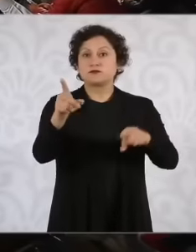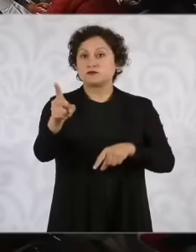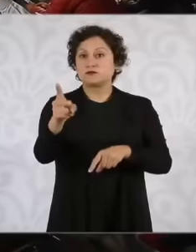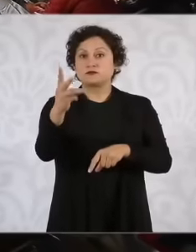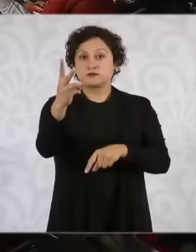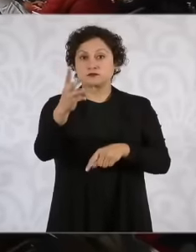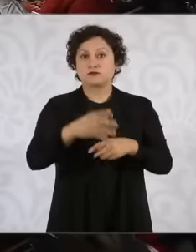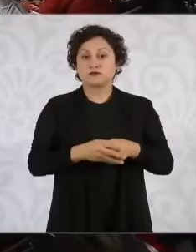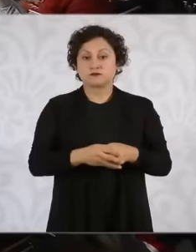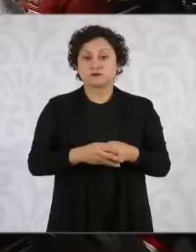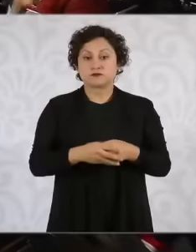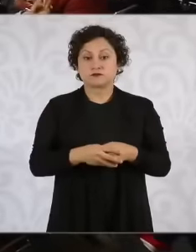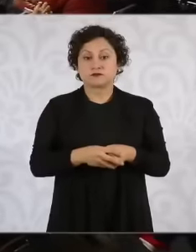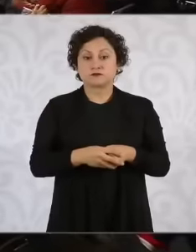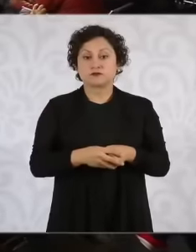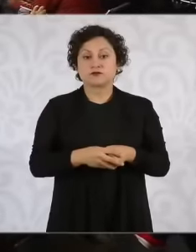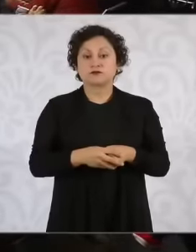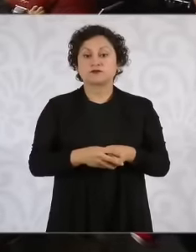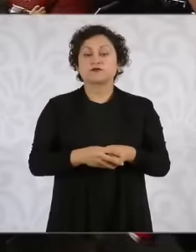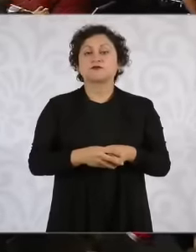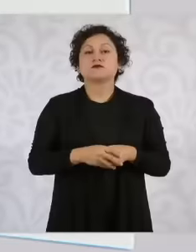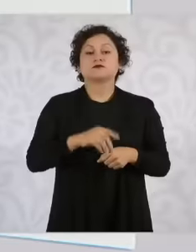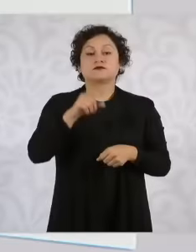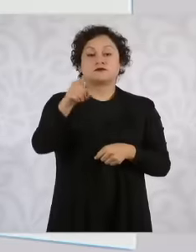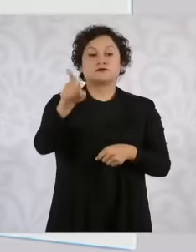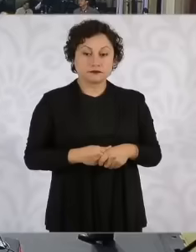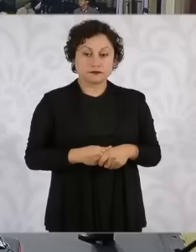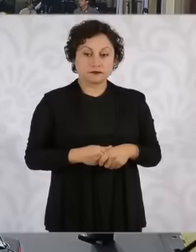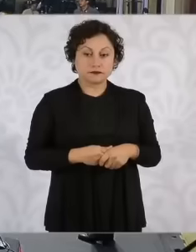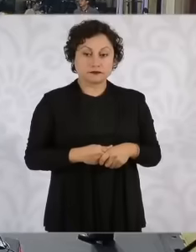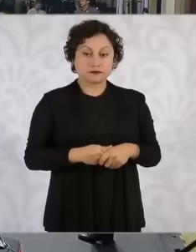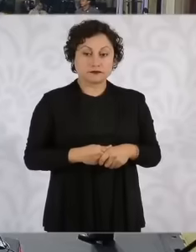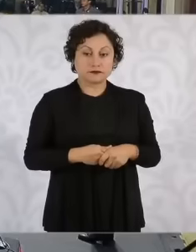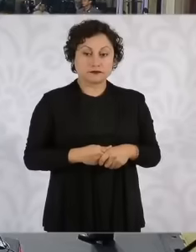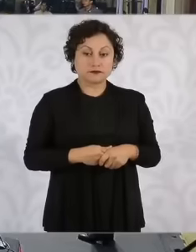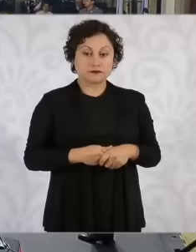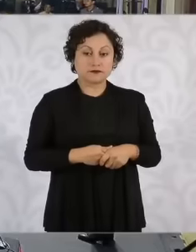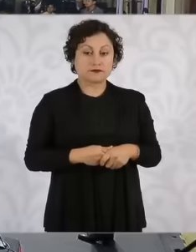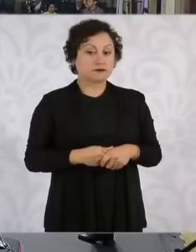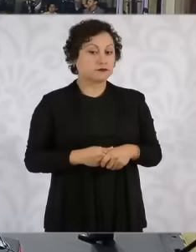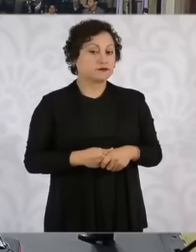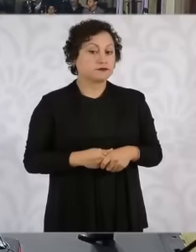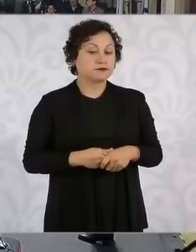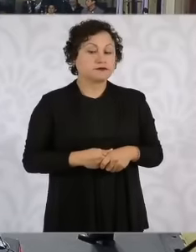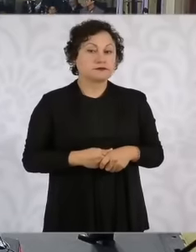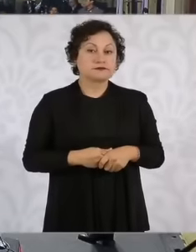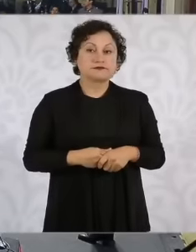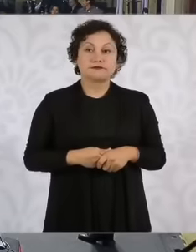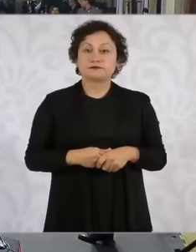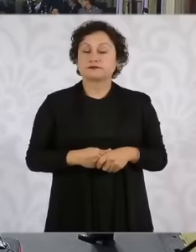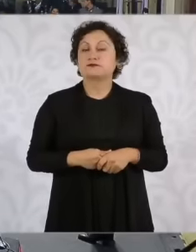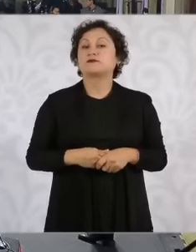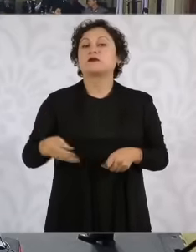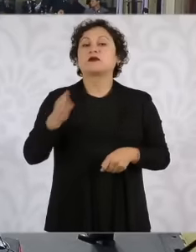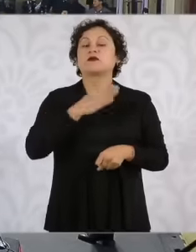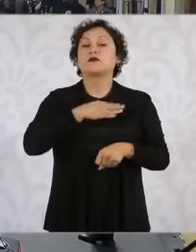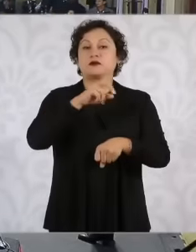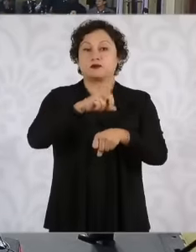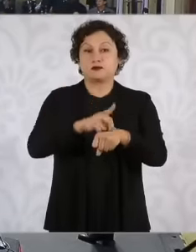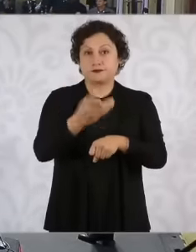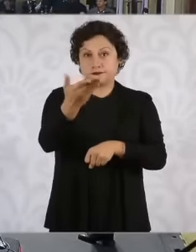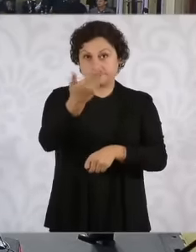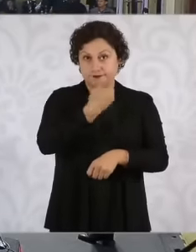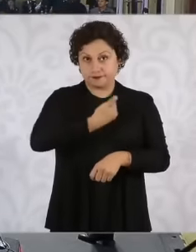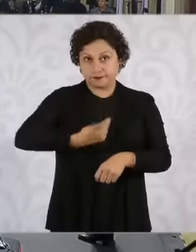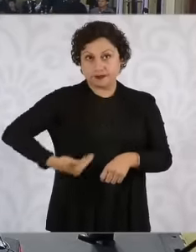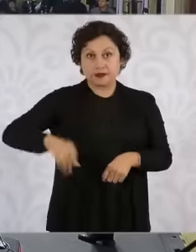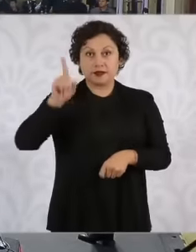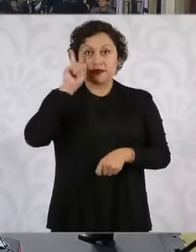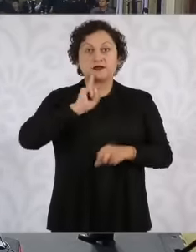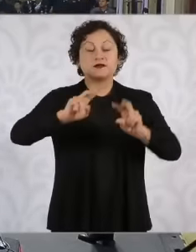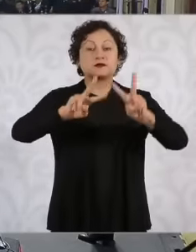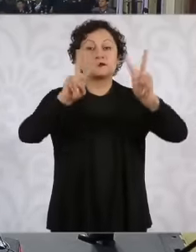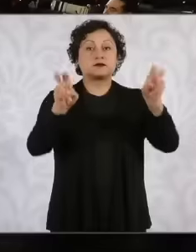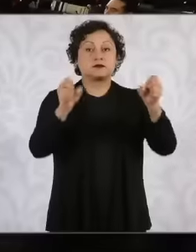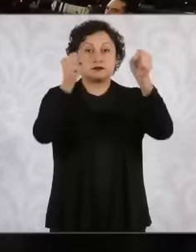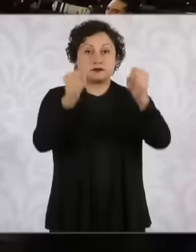know the delent colleague she thank you president Good morning and in matters of security my question